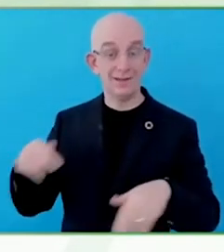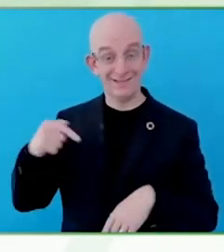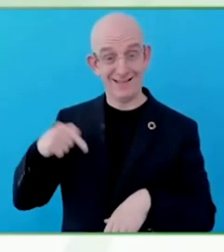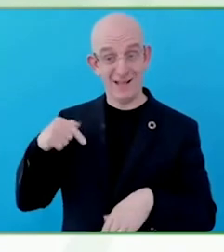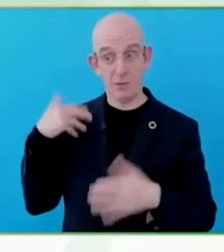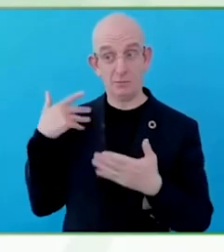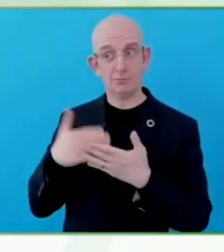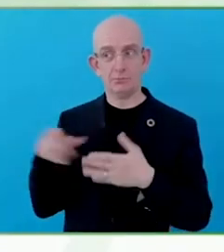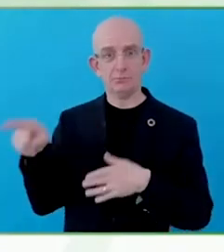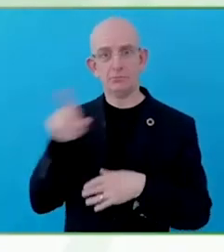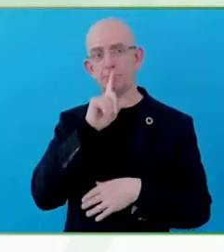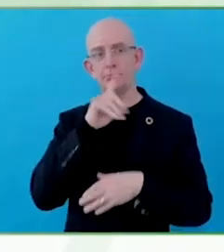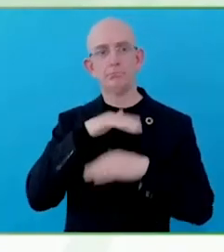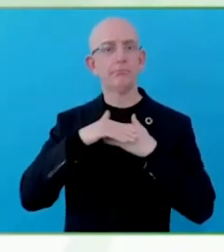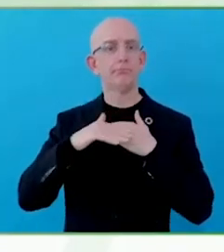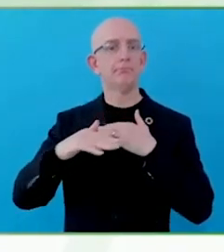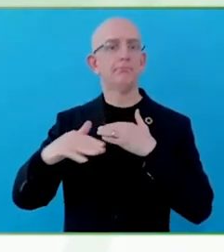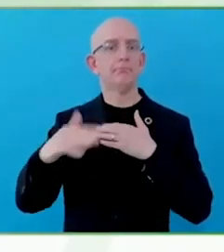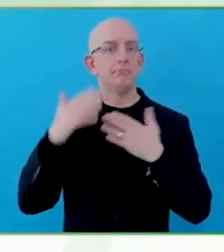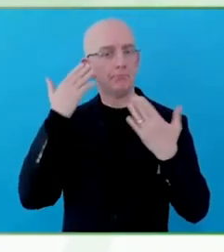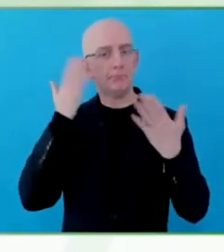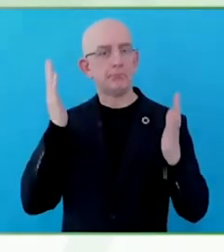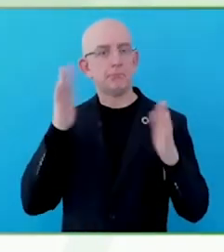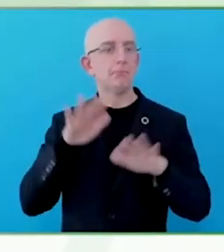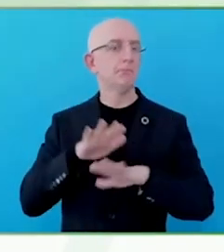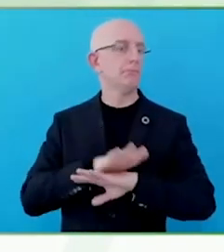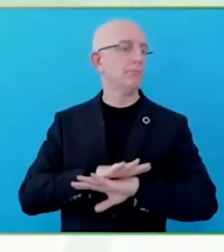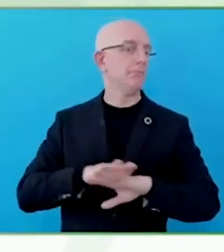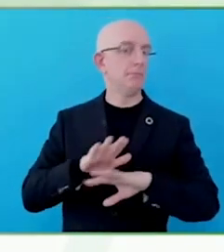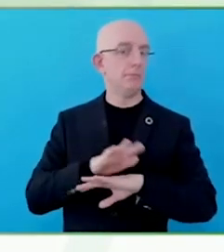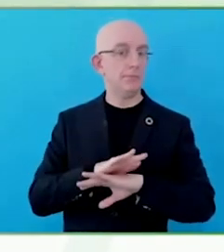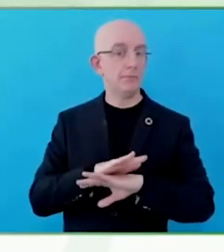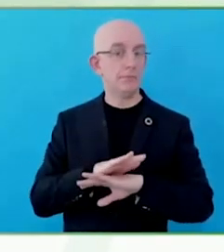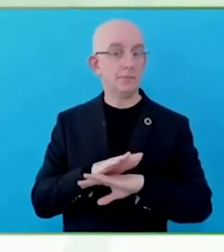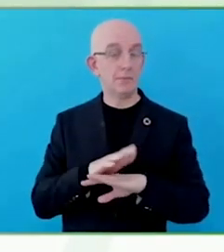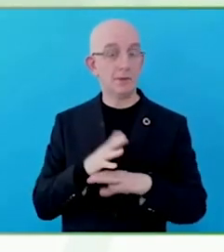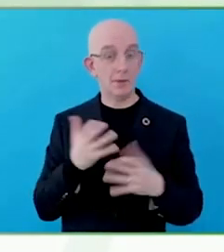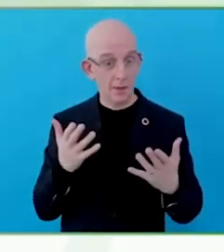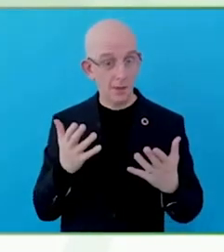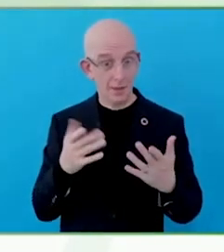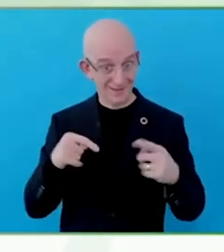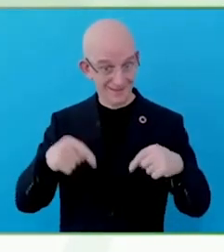by the lack of digital accessibility. A lot of them don't even know what it is.